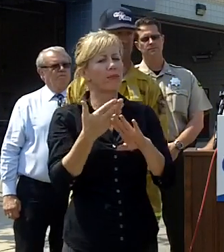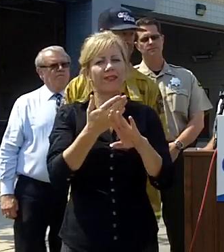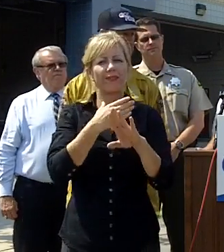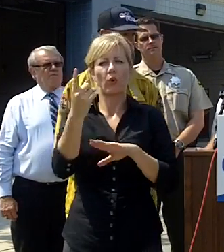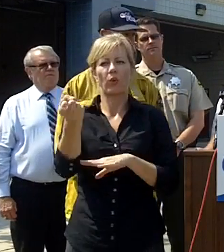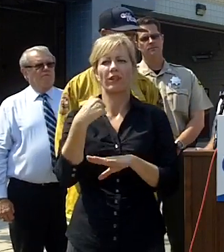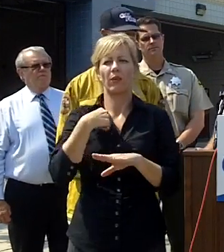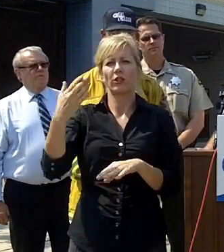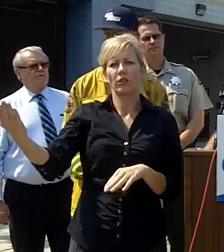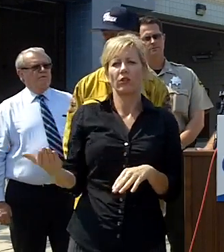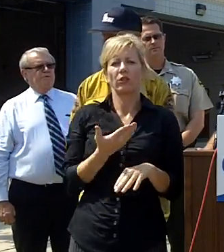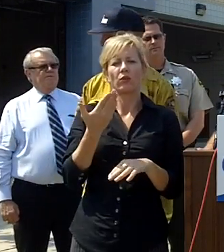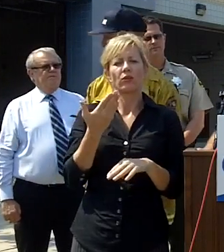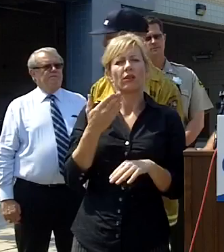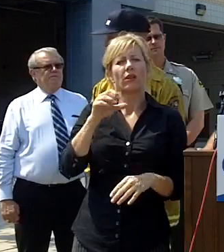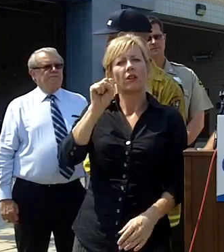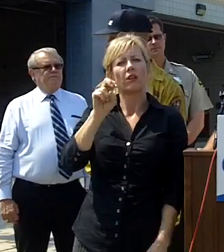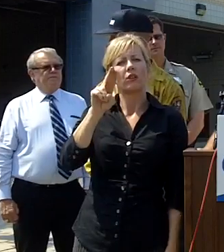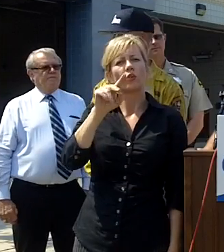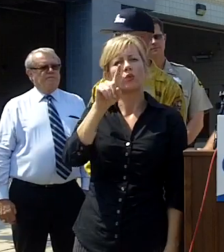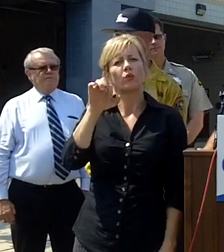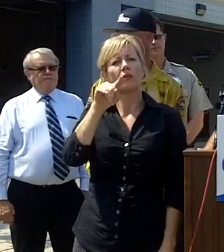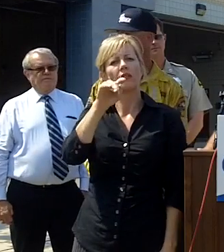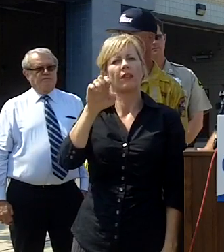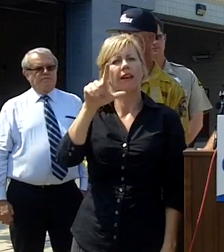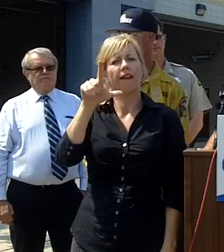like to introduce Suzette lovely the superintendent of Carlsbad schools